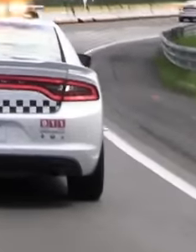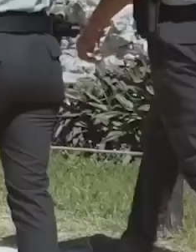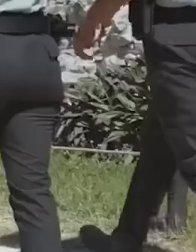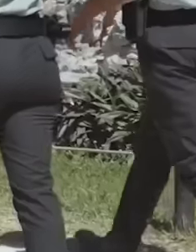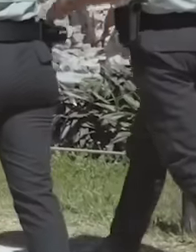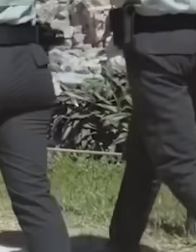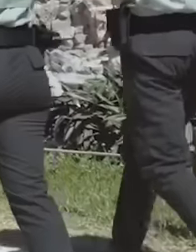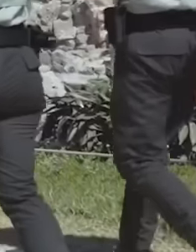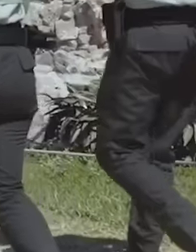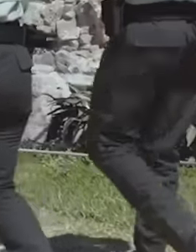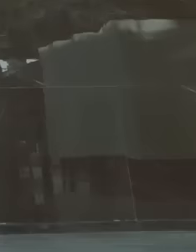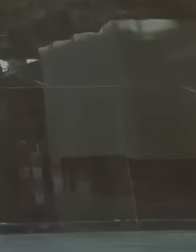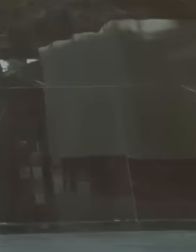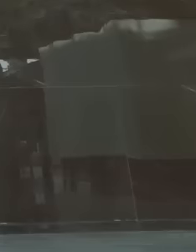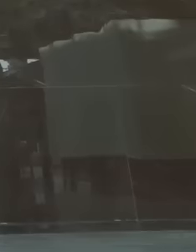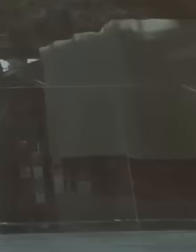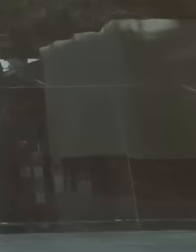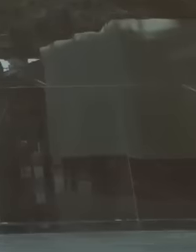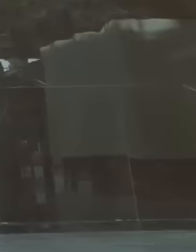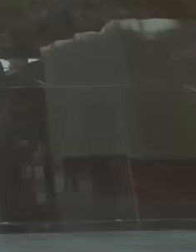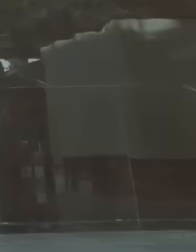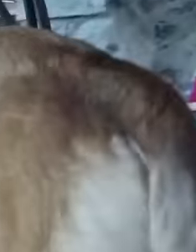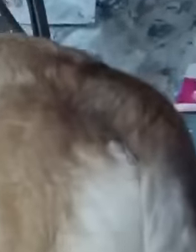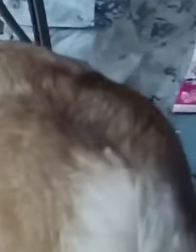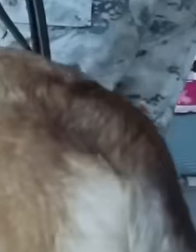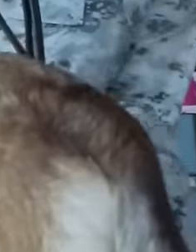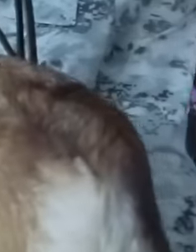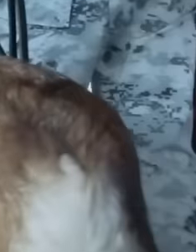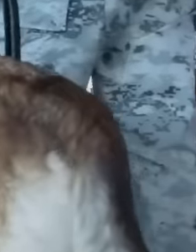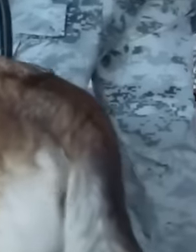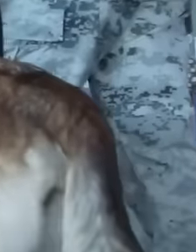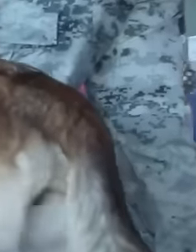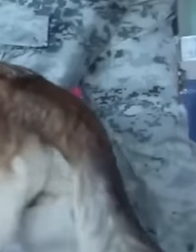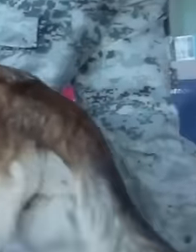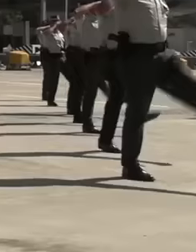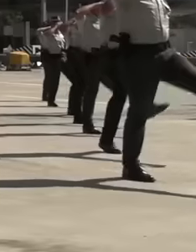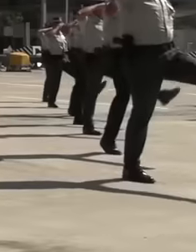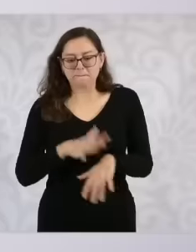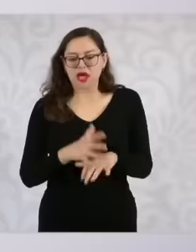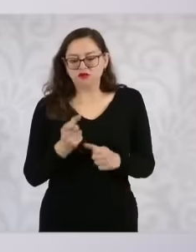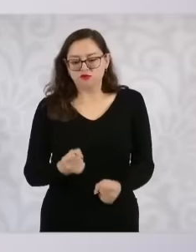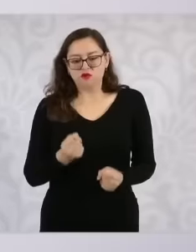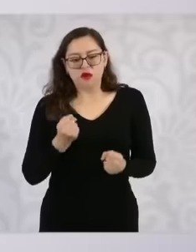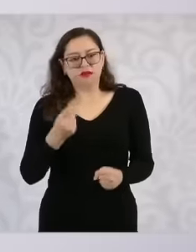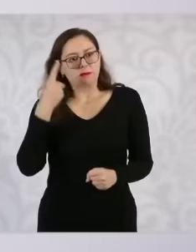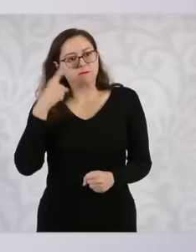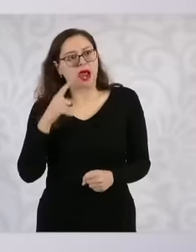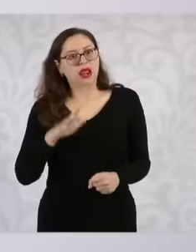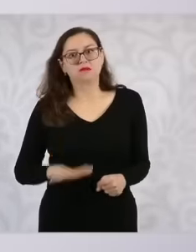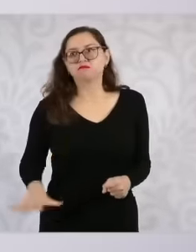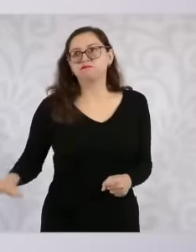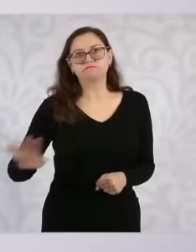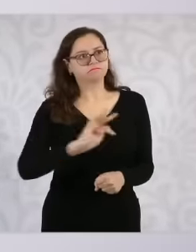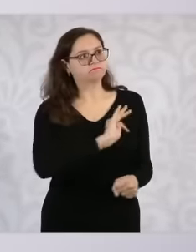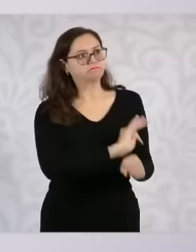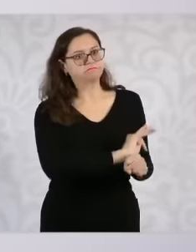support and scaffolding to hundreds and thousands of families in Mexico, but also